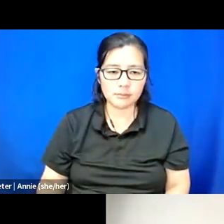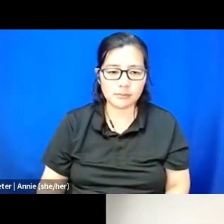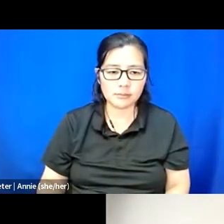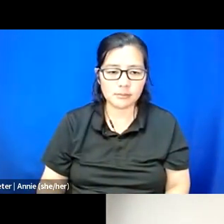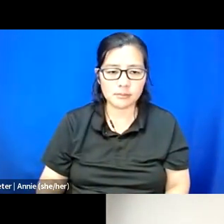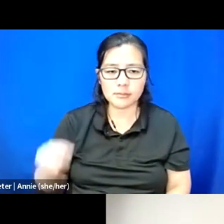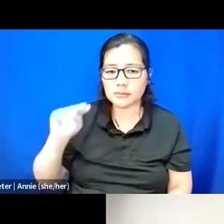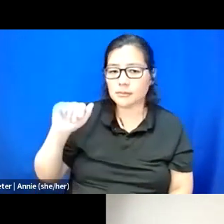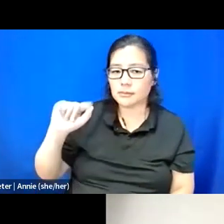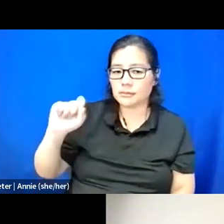All of the above.